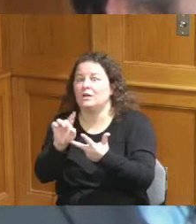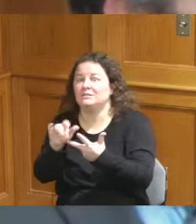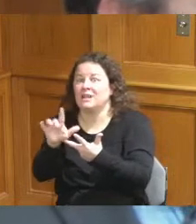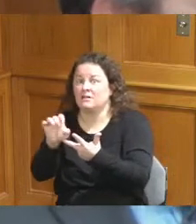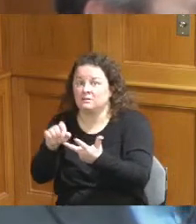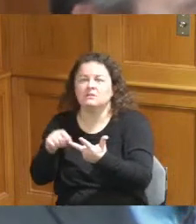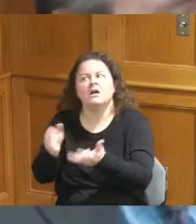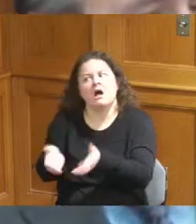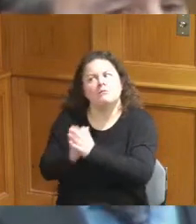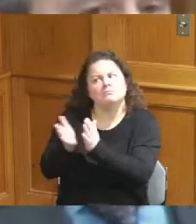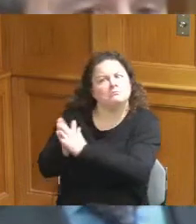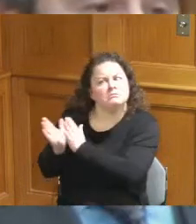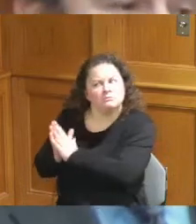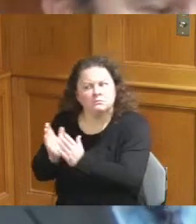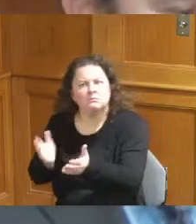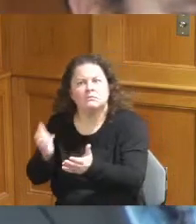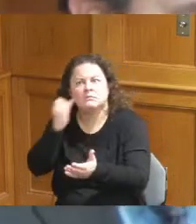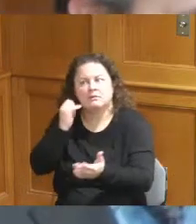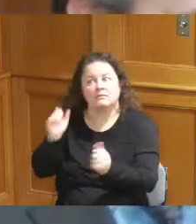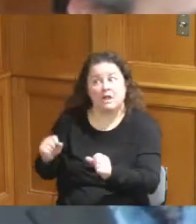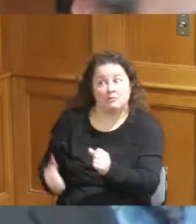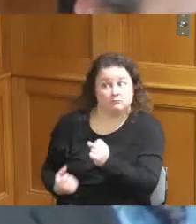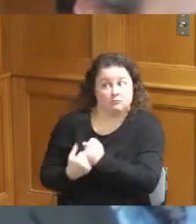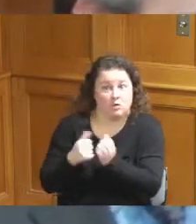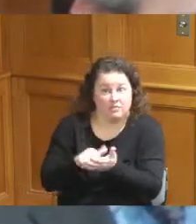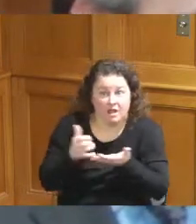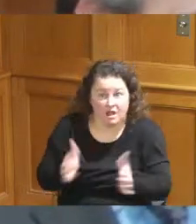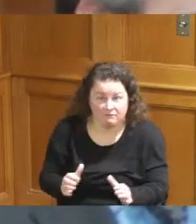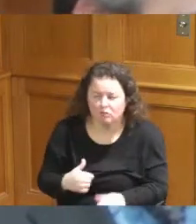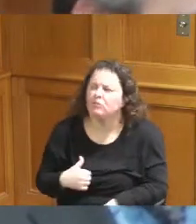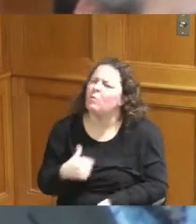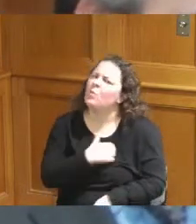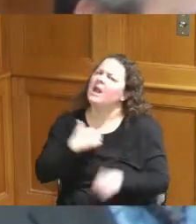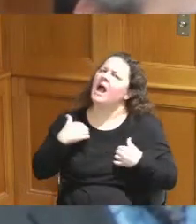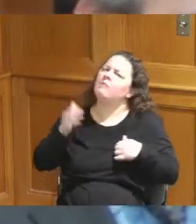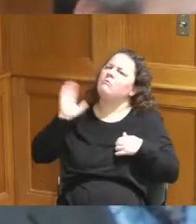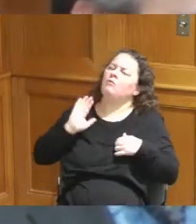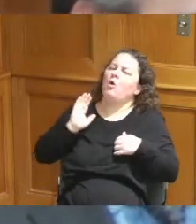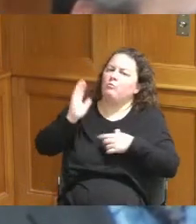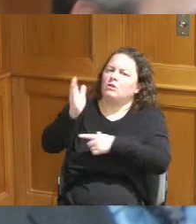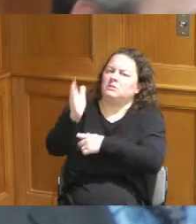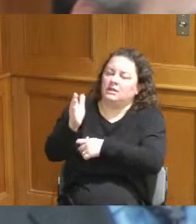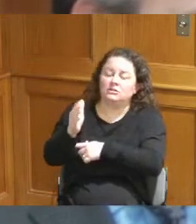actually at that time it's been a while back the Governor indicated that he wanted to be helpful